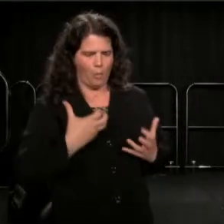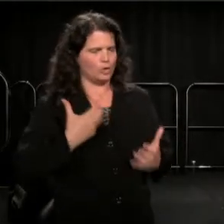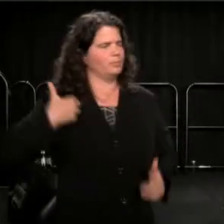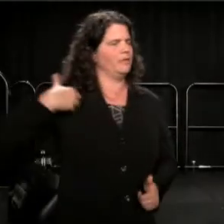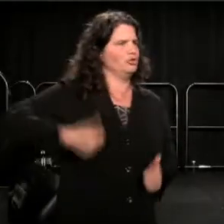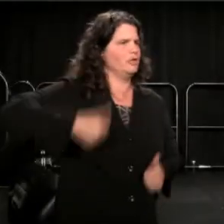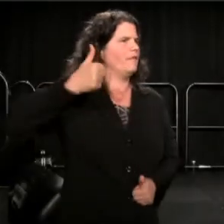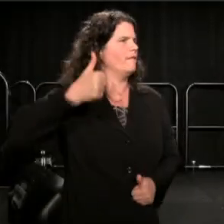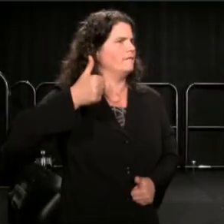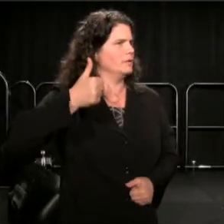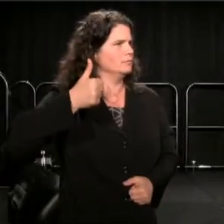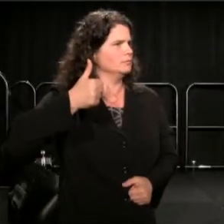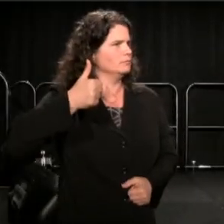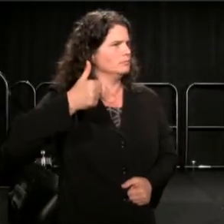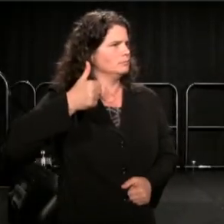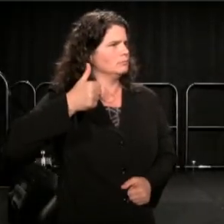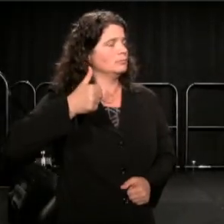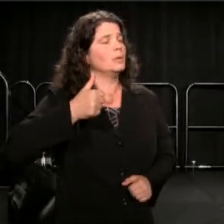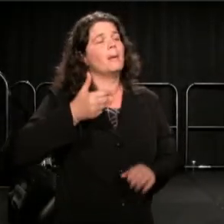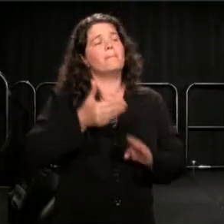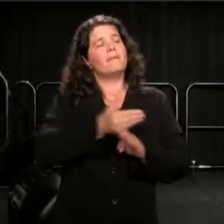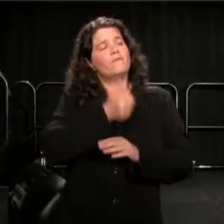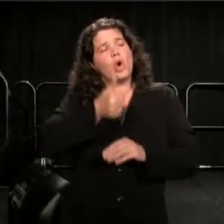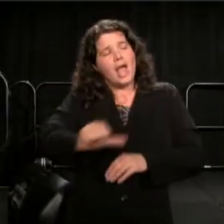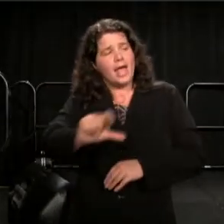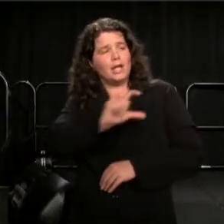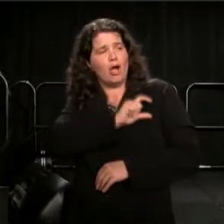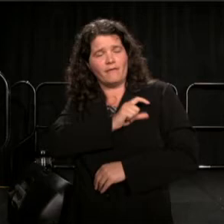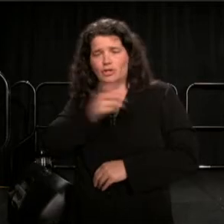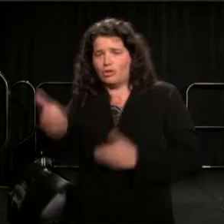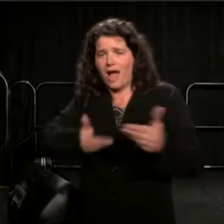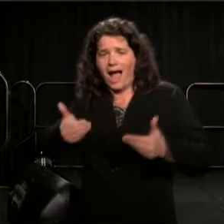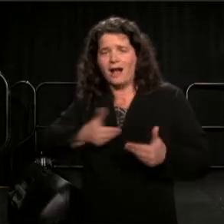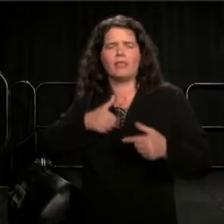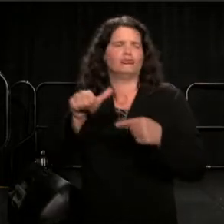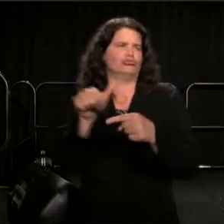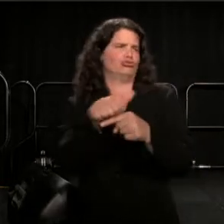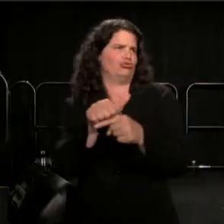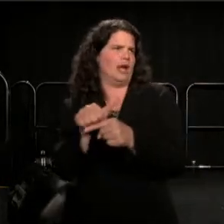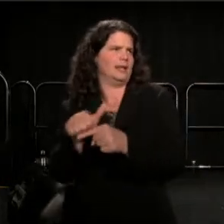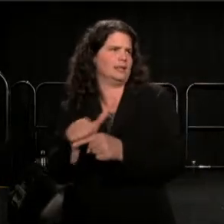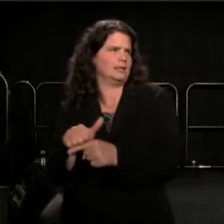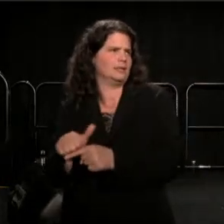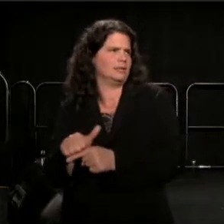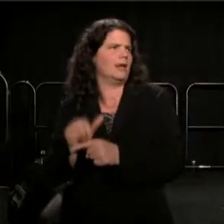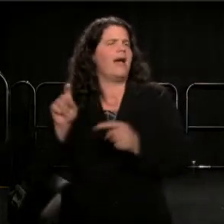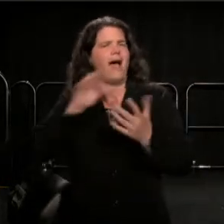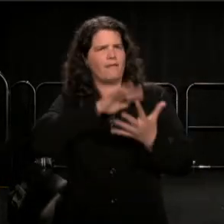Before any officers are highly sent, they go through training. They have to study the life of Rosa Parks.